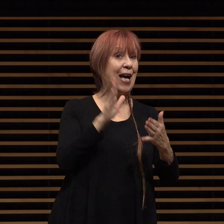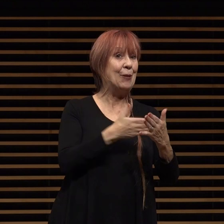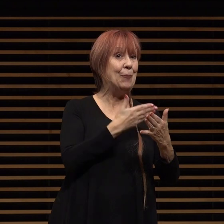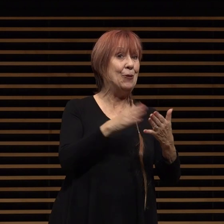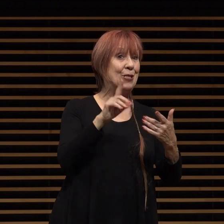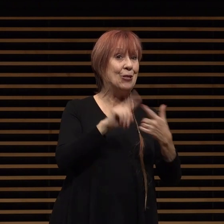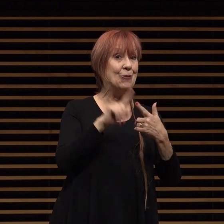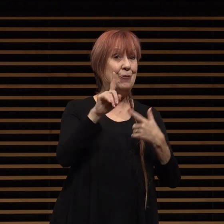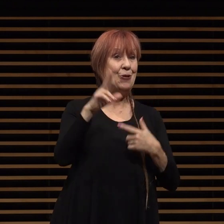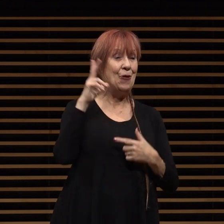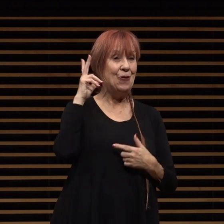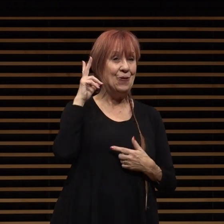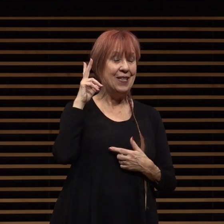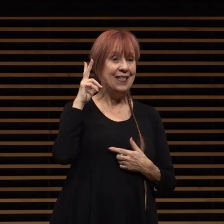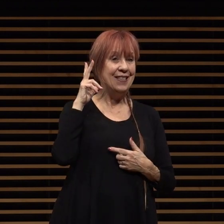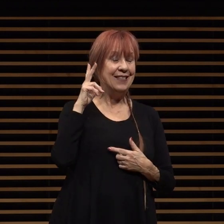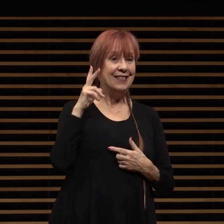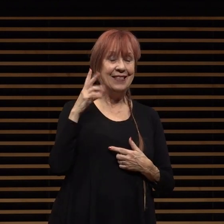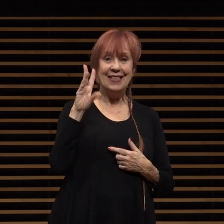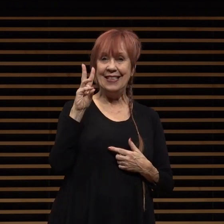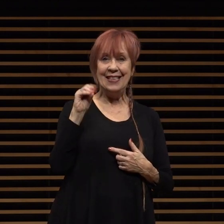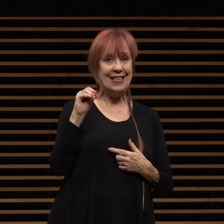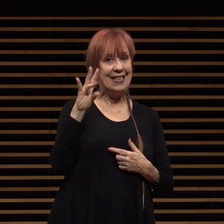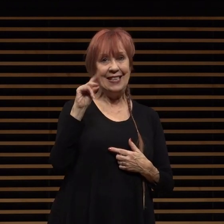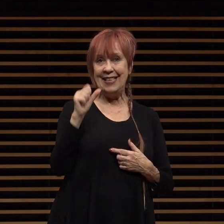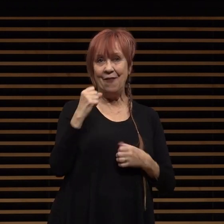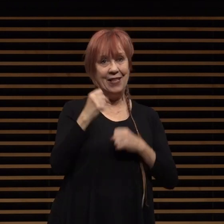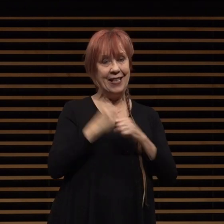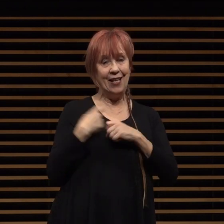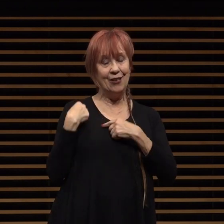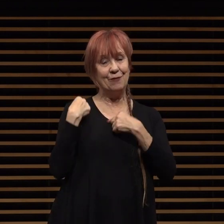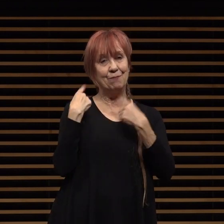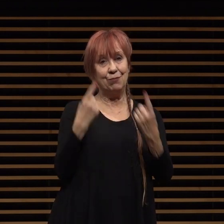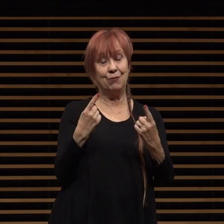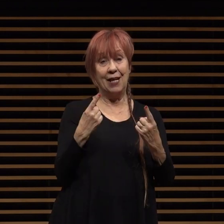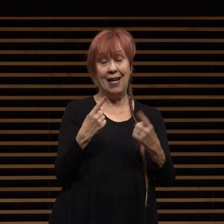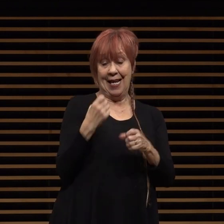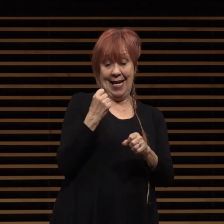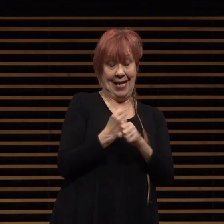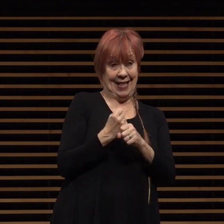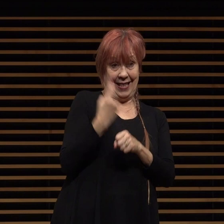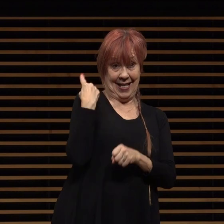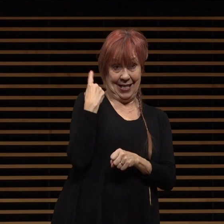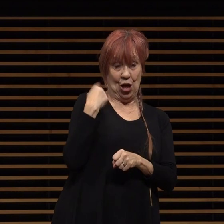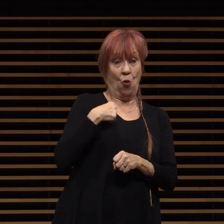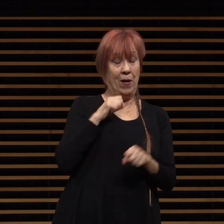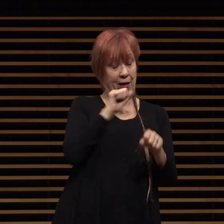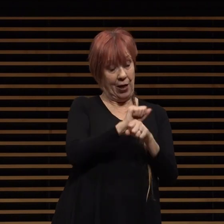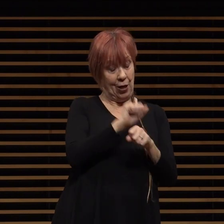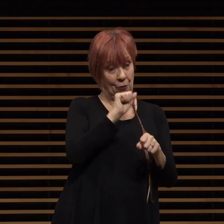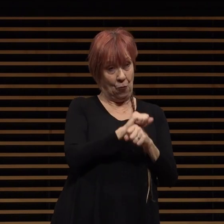years i'm happy to report that this past year